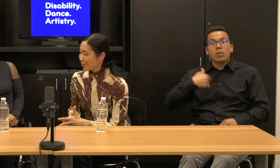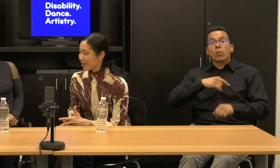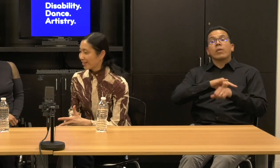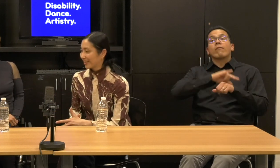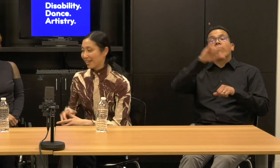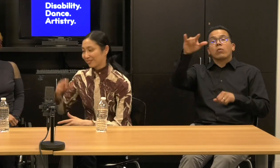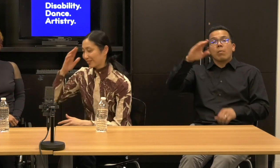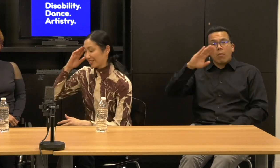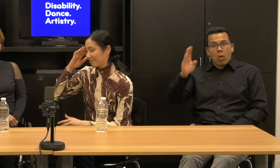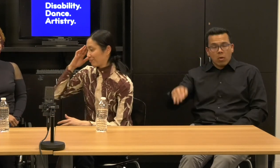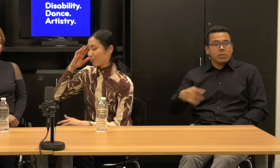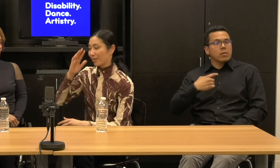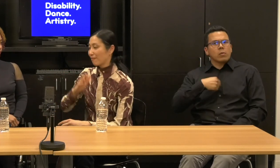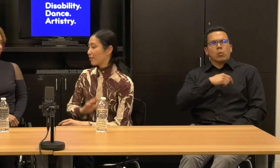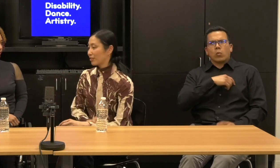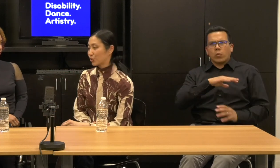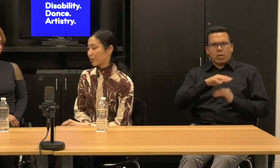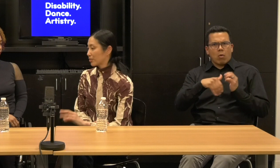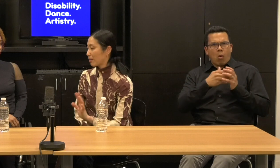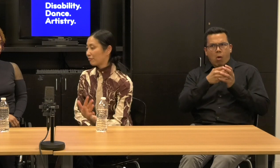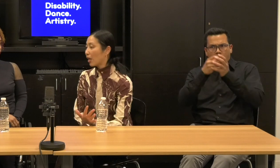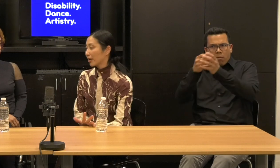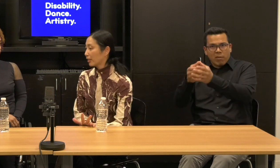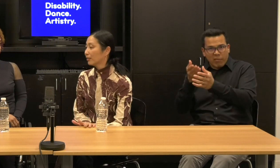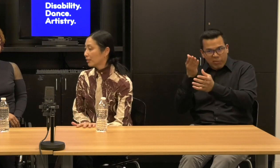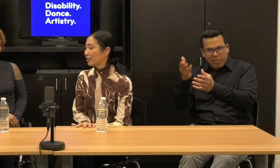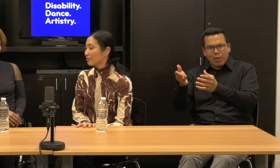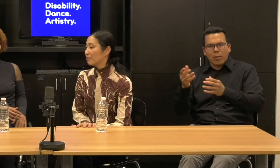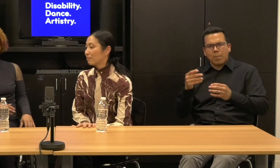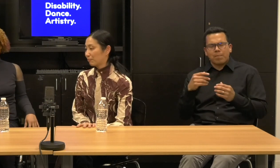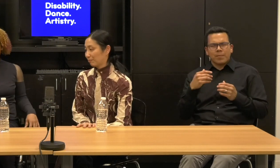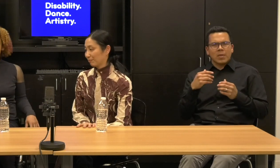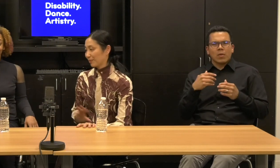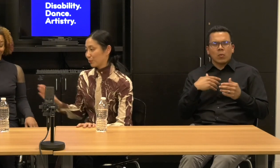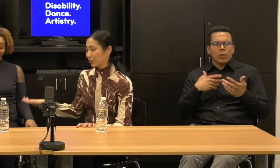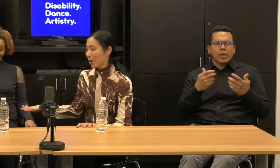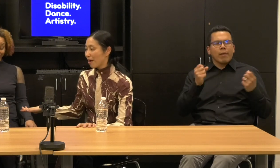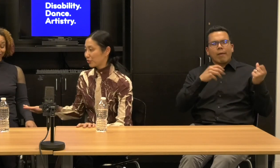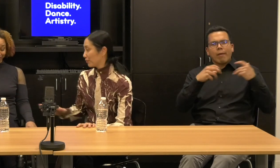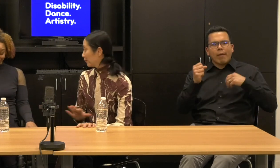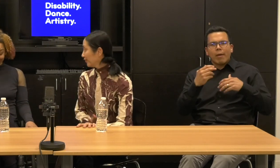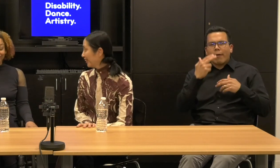We were all there. And I like that they have funny stories about flying. I'm sure you have to.